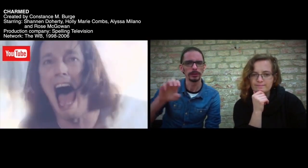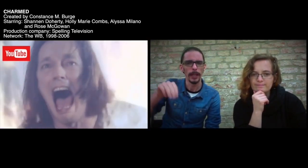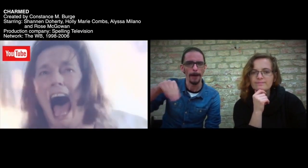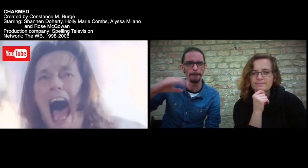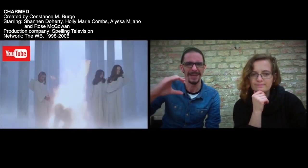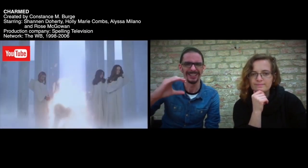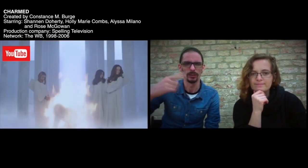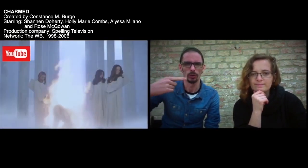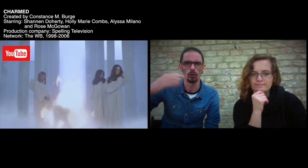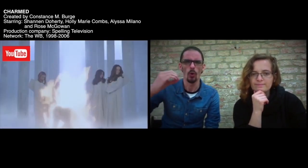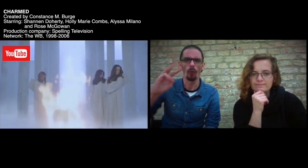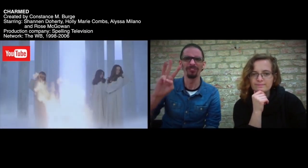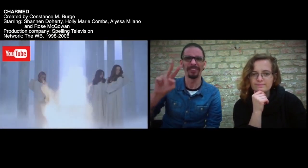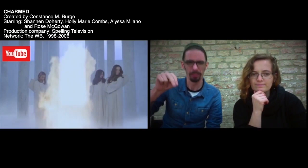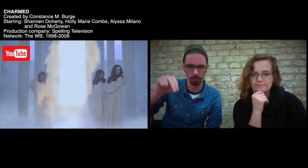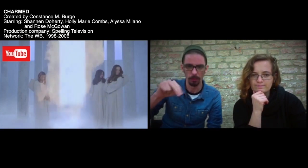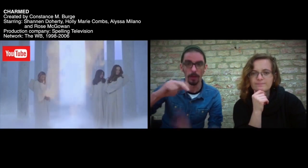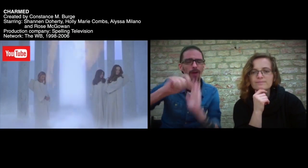by actress Rose McGowan,